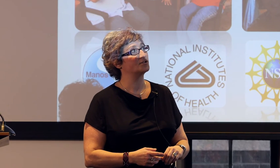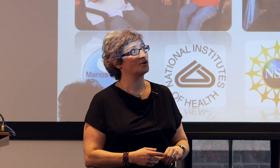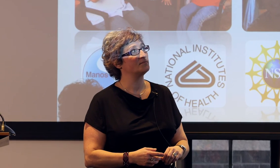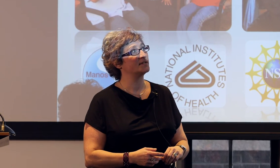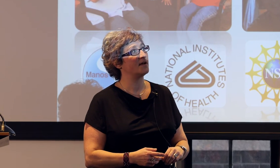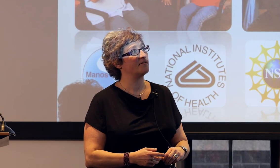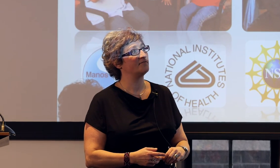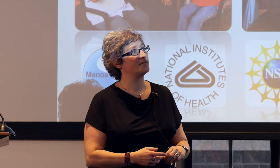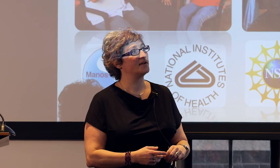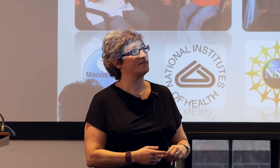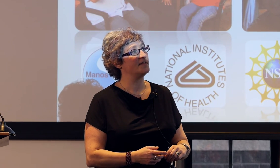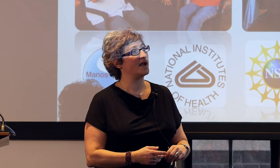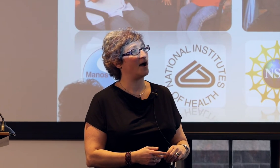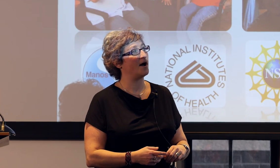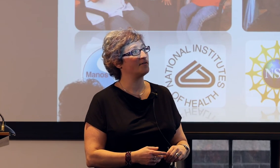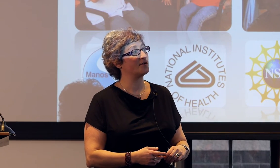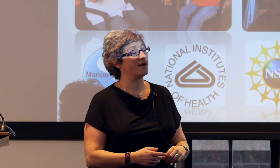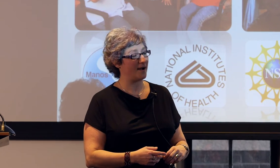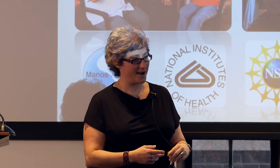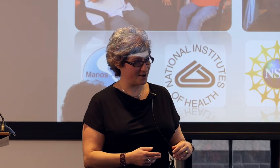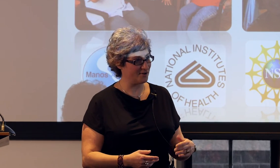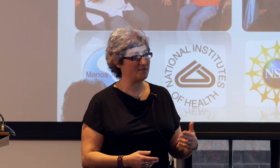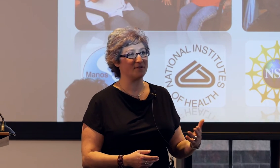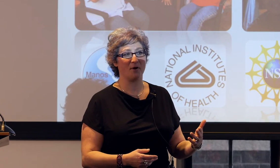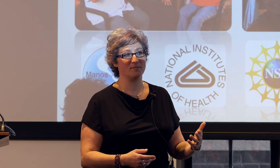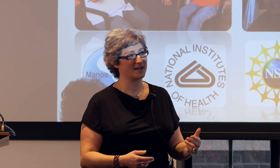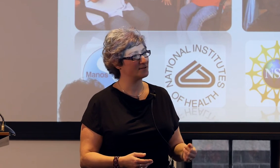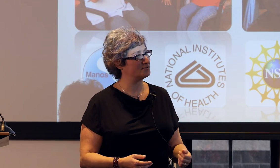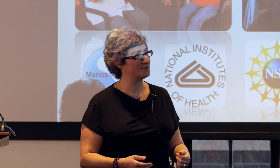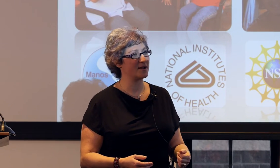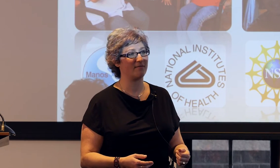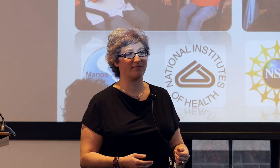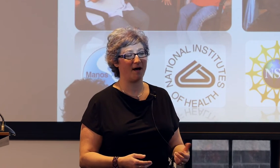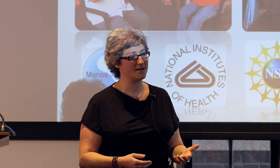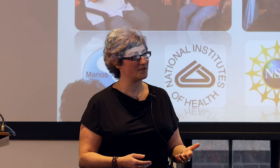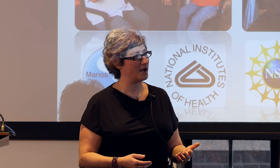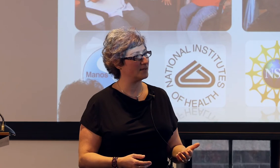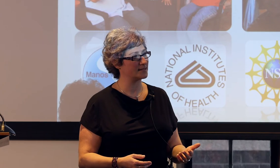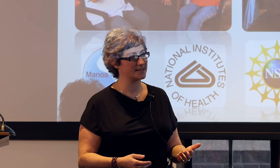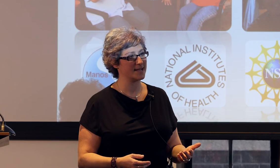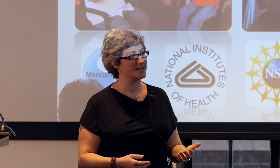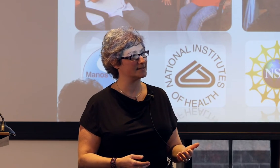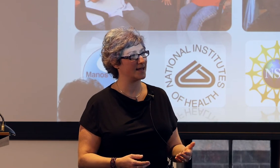In terms of the other, I agree with you, homesigners are doing a lot of complex things